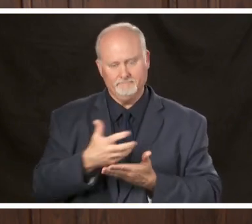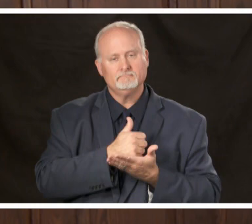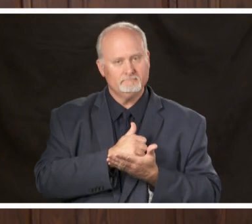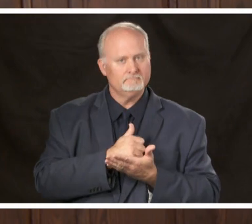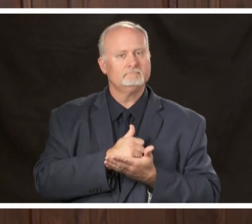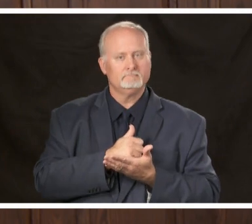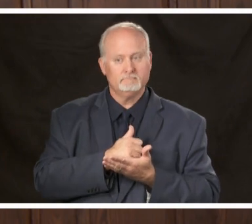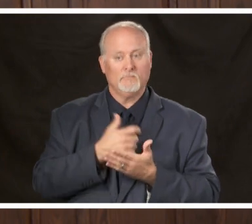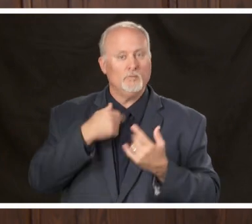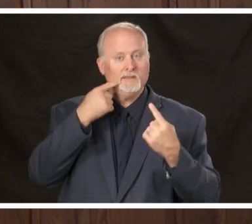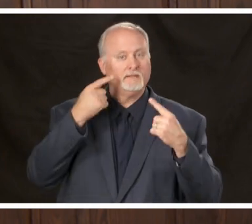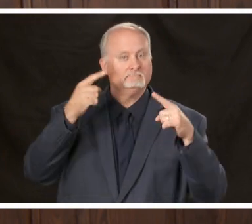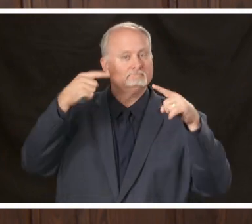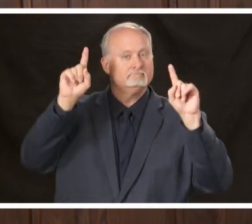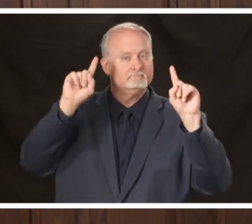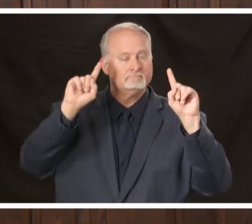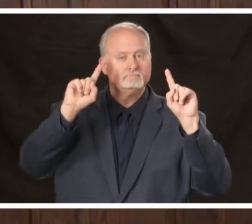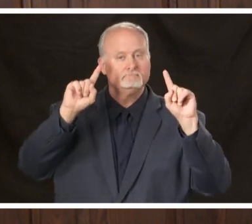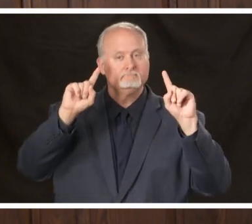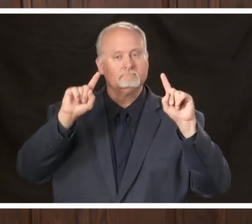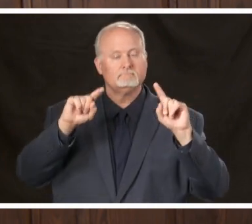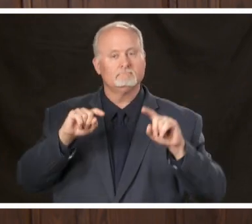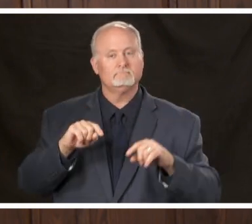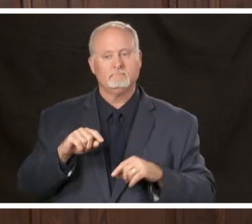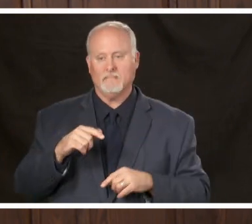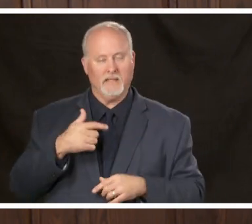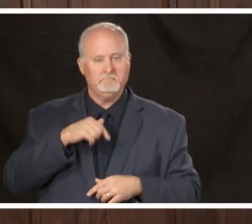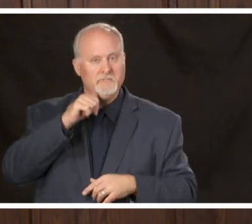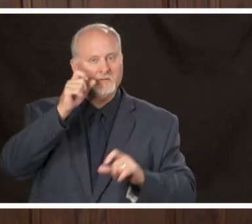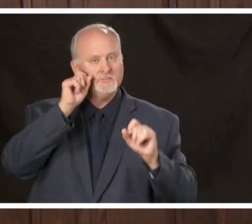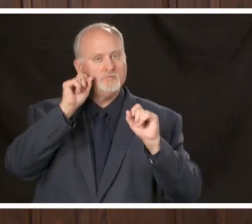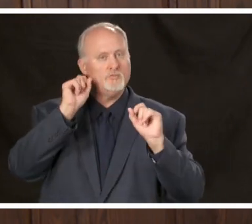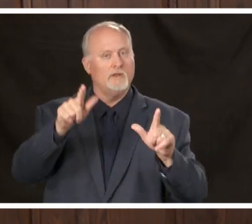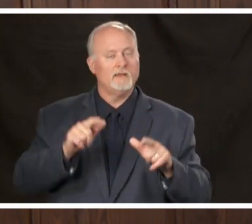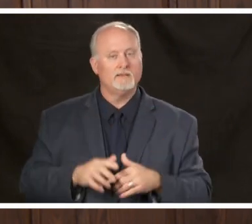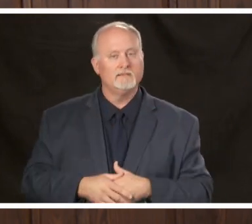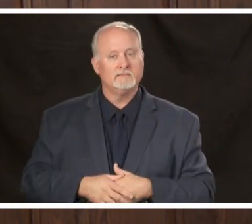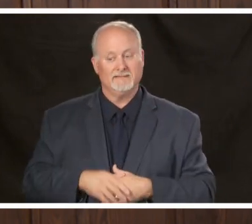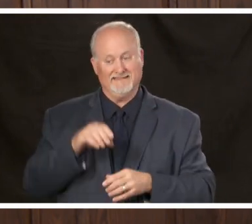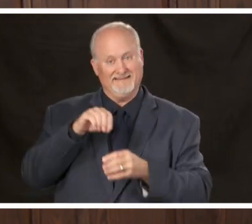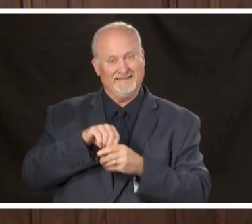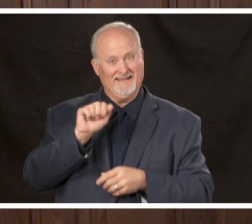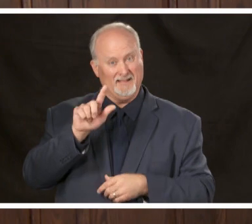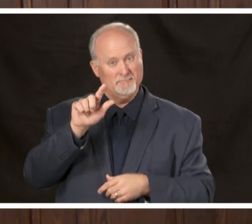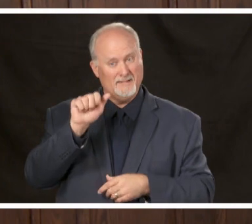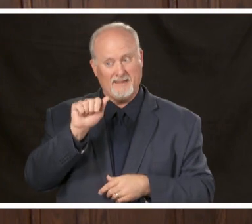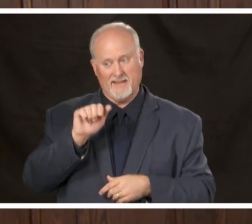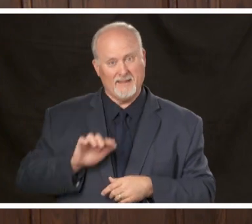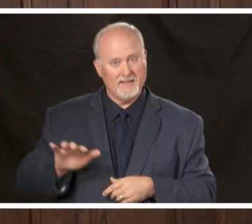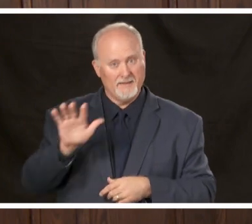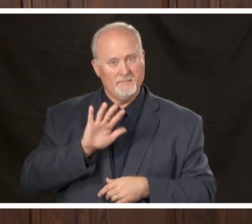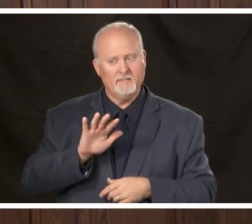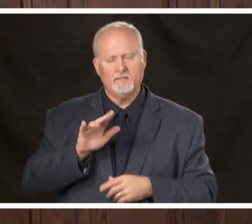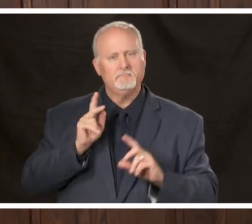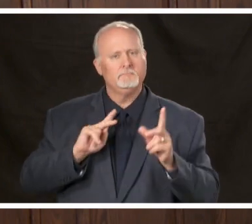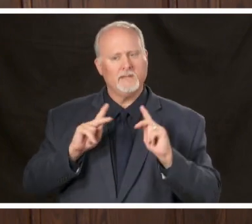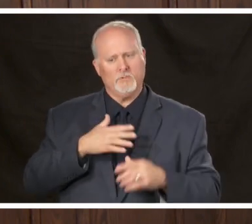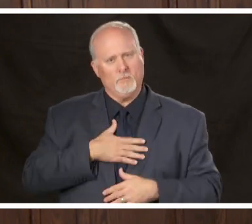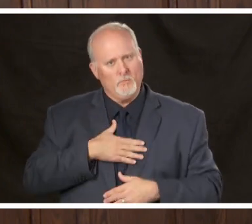we accomplished that mission and and you know what I'm not surprised in Alabama of all places I think people are willing to pull together